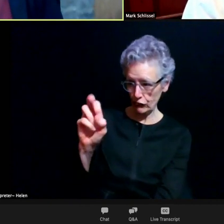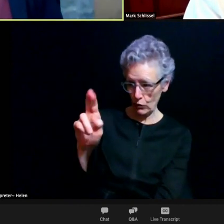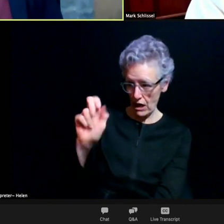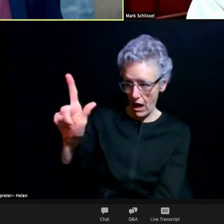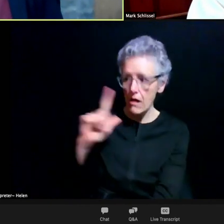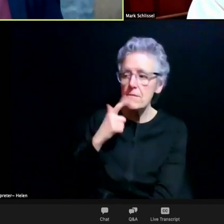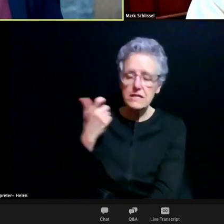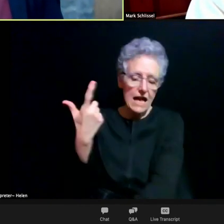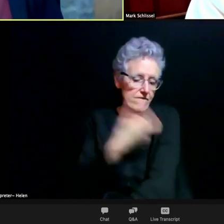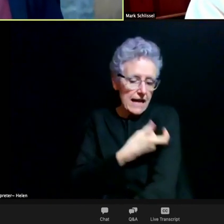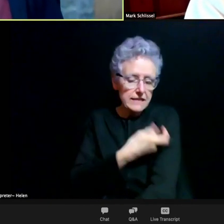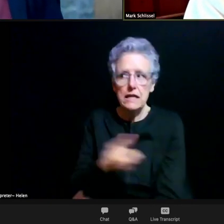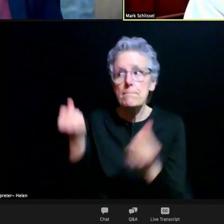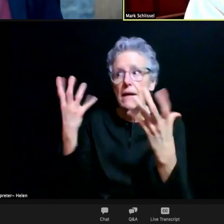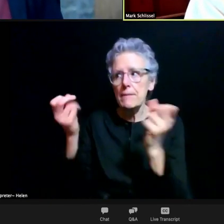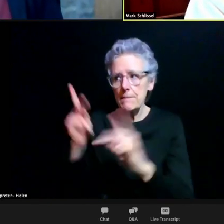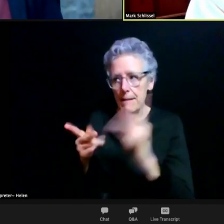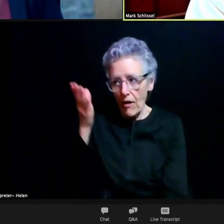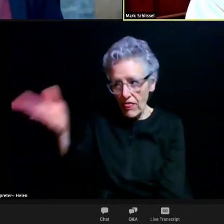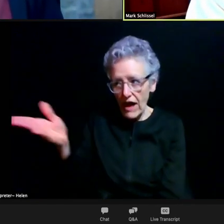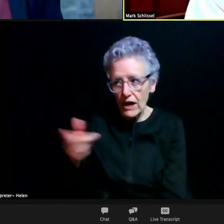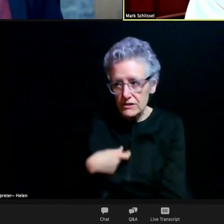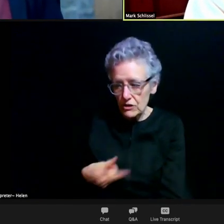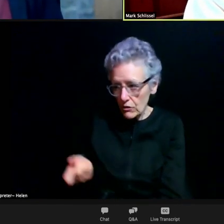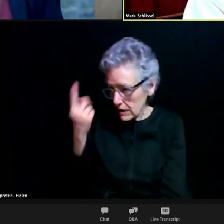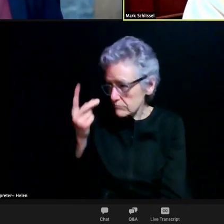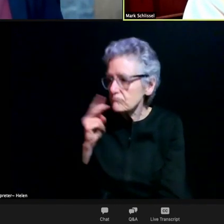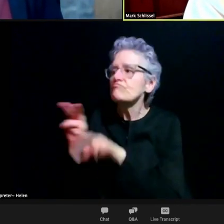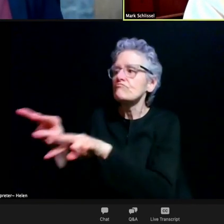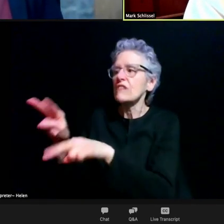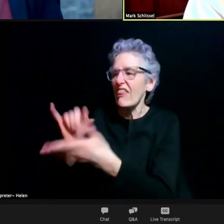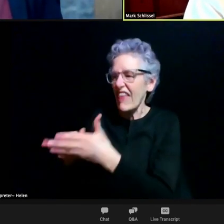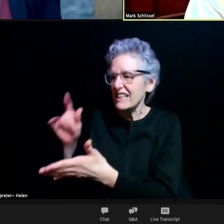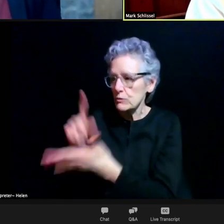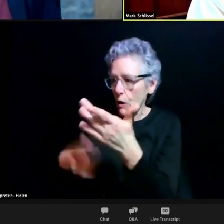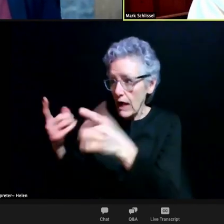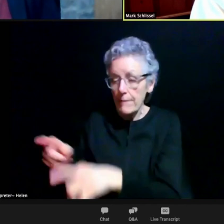in terms of what things might look like as we get-- - And it's also probable that eventually people will have